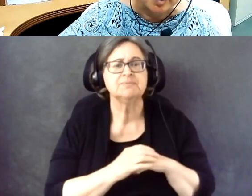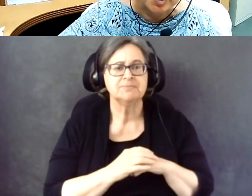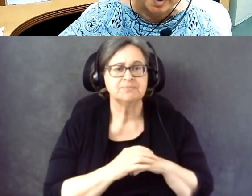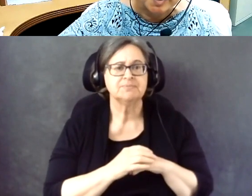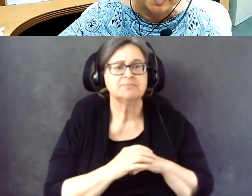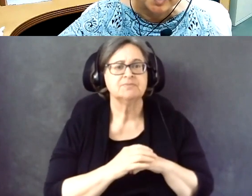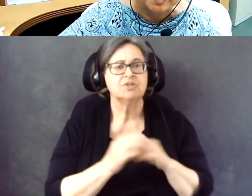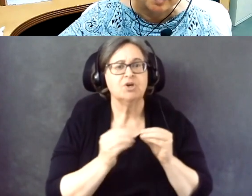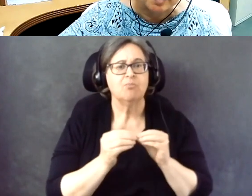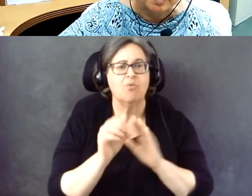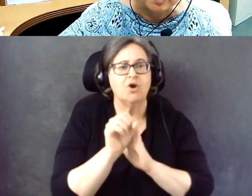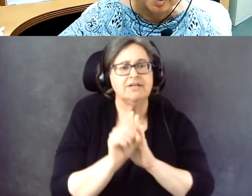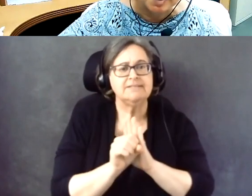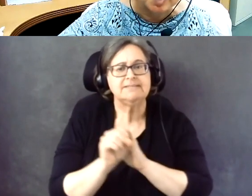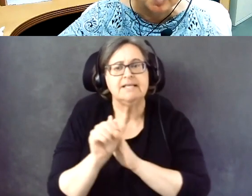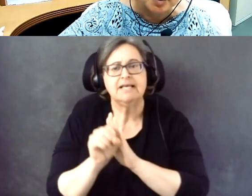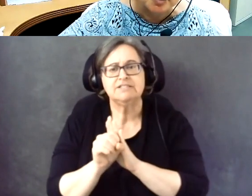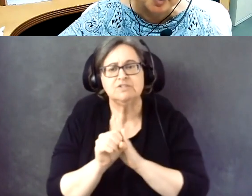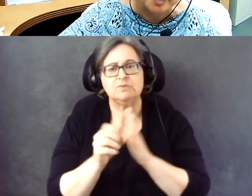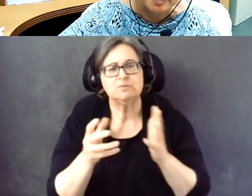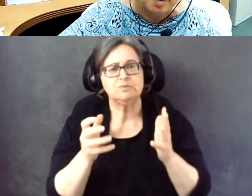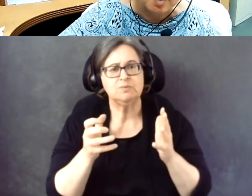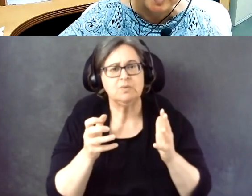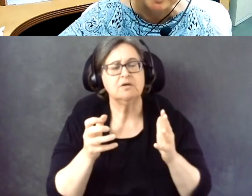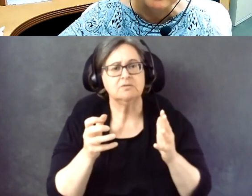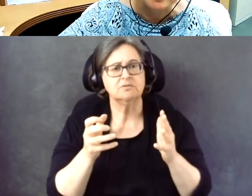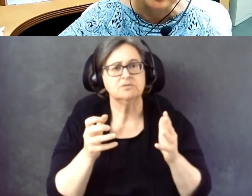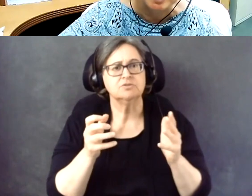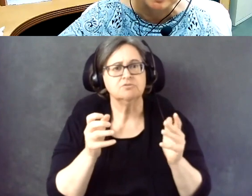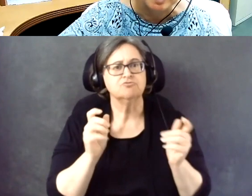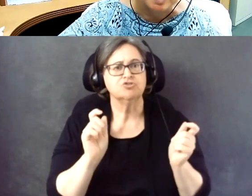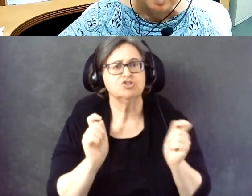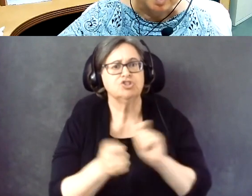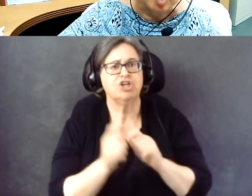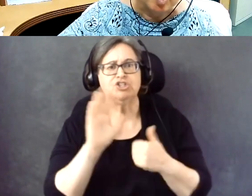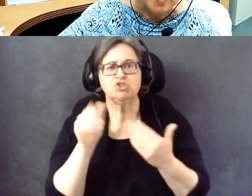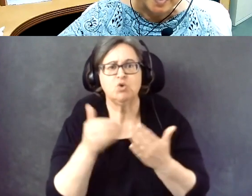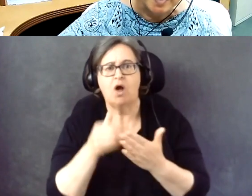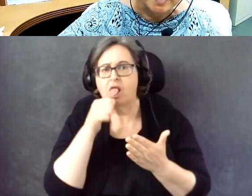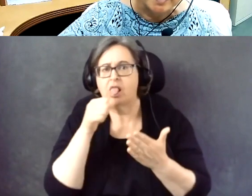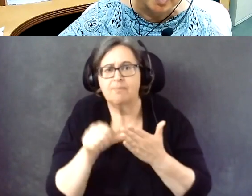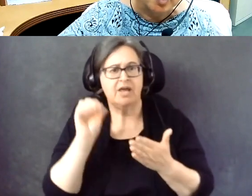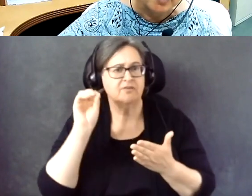More states are looking to move to all mail voting.